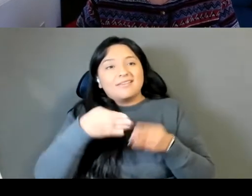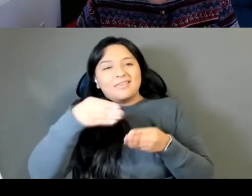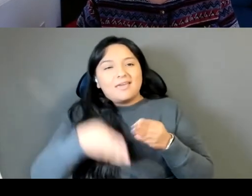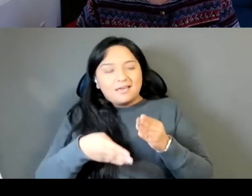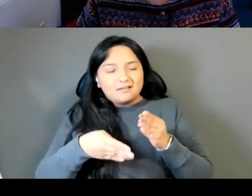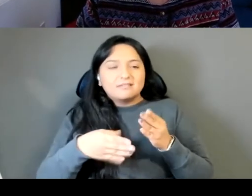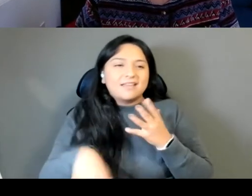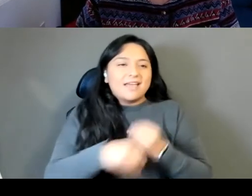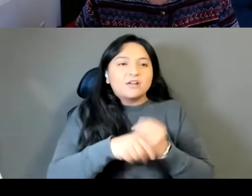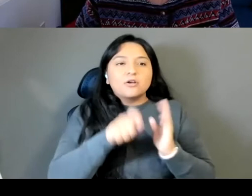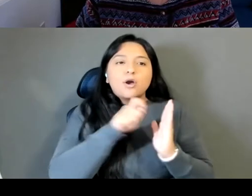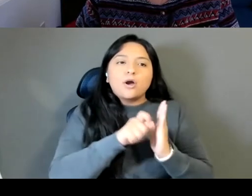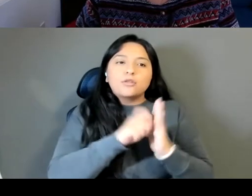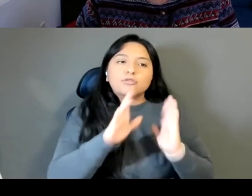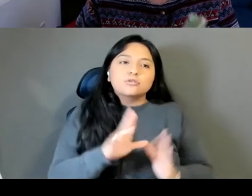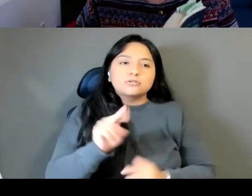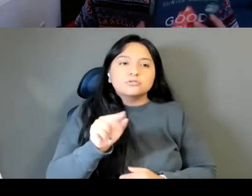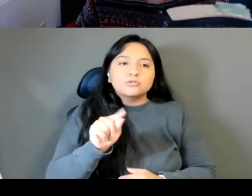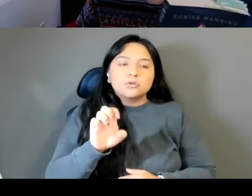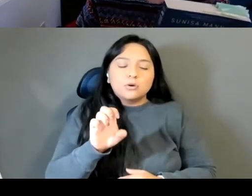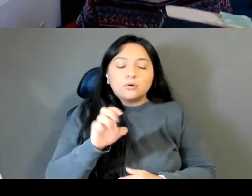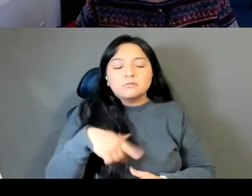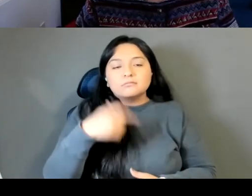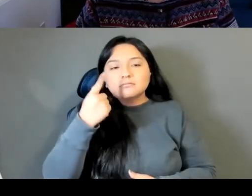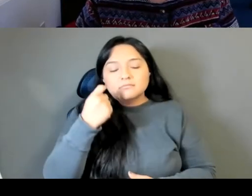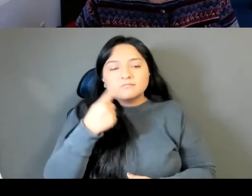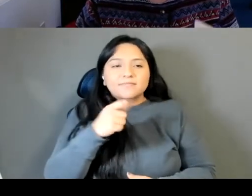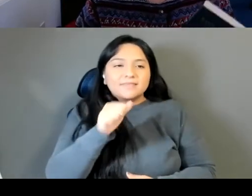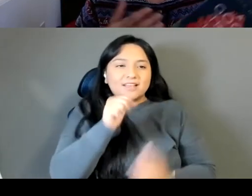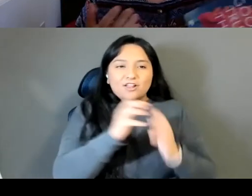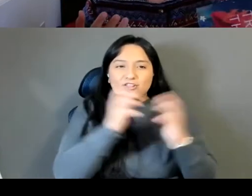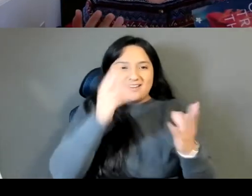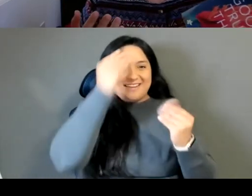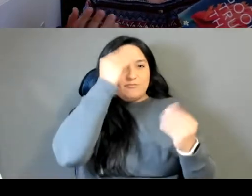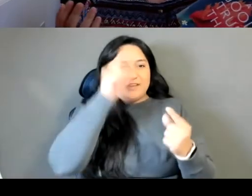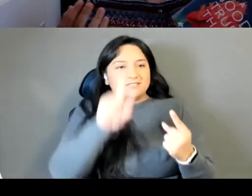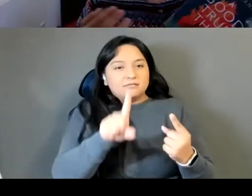Thailand, that's out there and this is fiction, so anywhere that I deviated from the historical